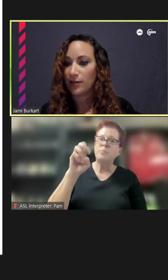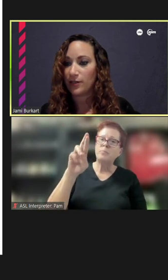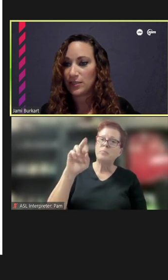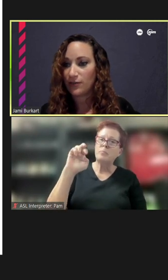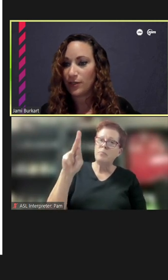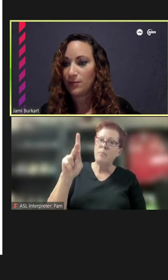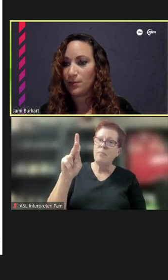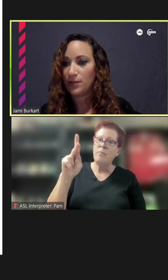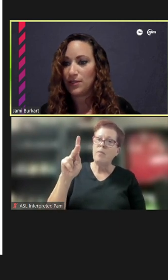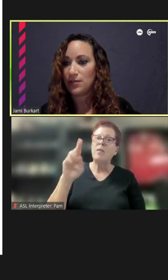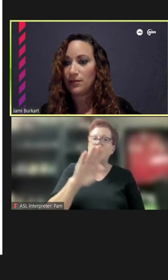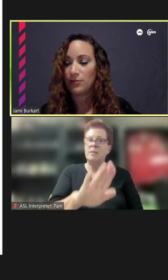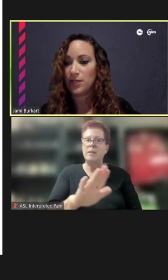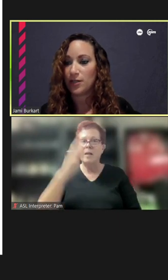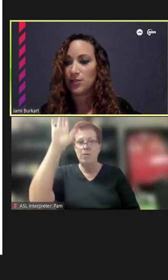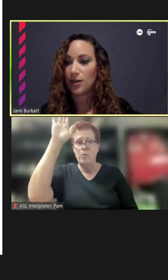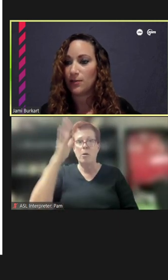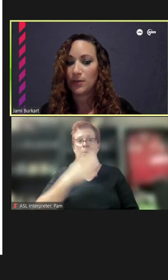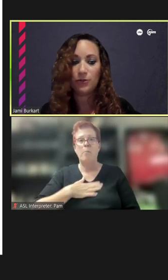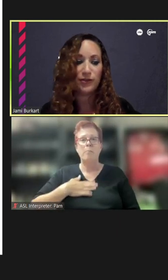hand raised. If we can please allow Derek to unmute.